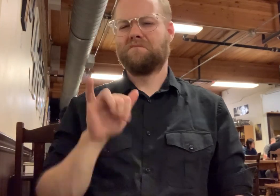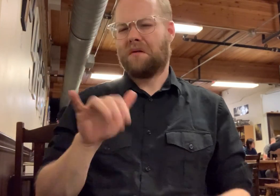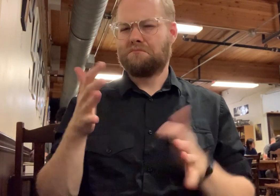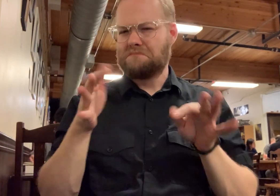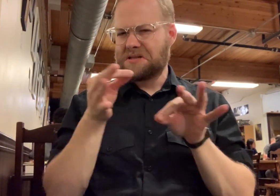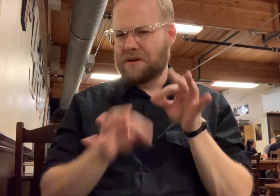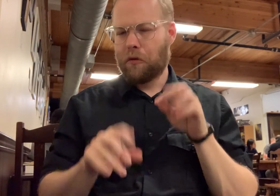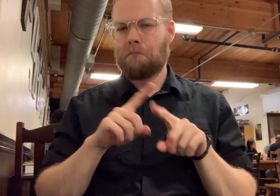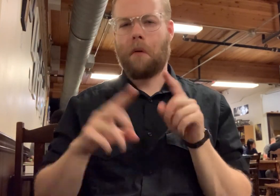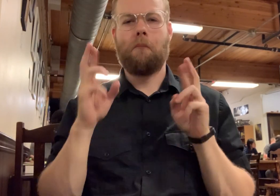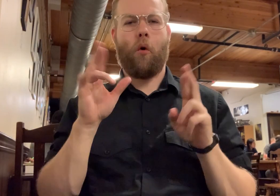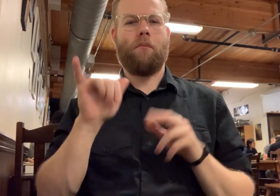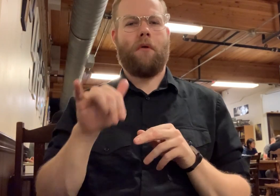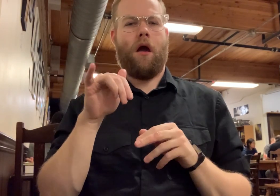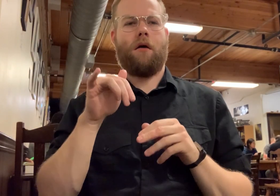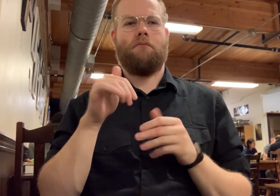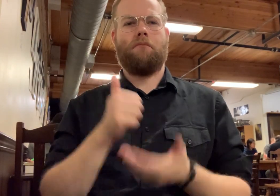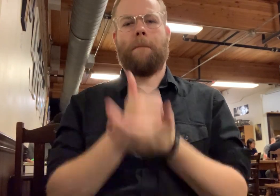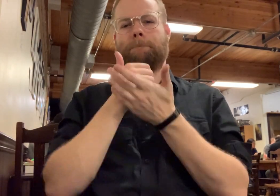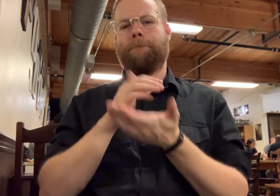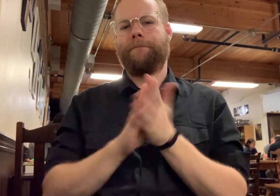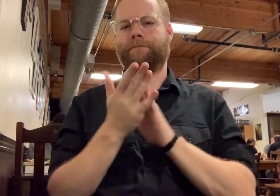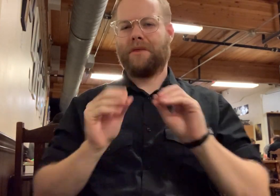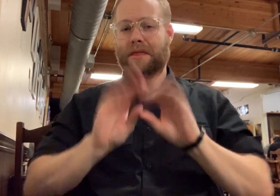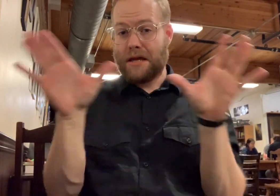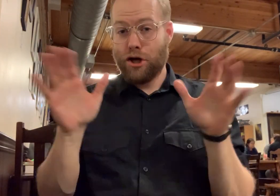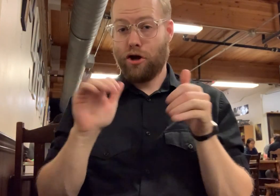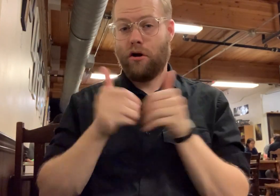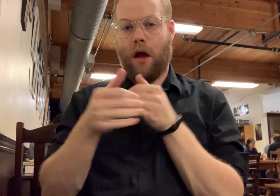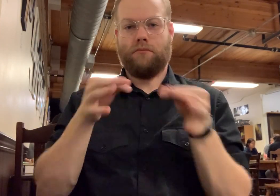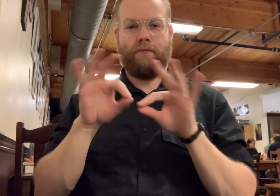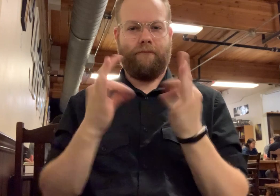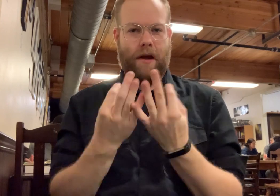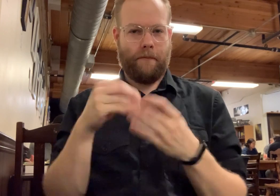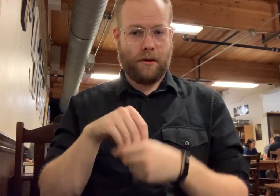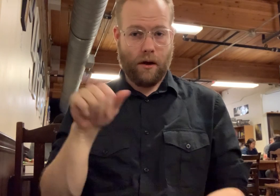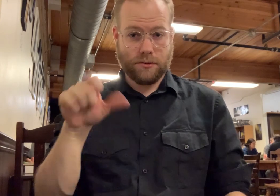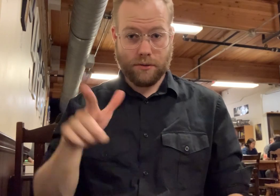That's fairly simple, but I hope that helps make it clear how to explain family in ASL.